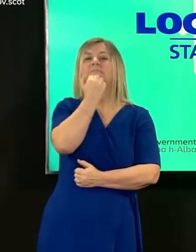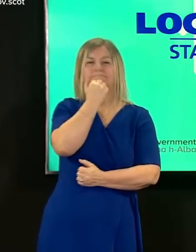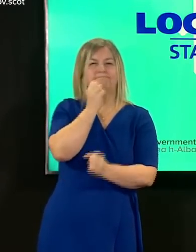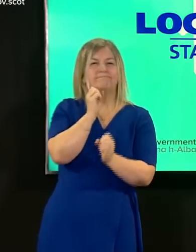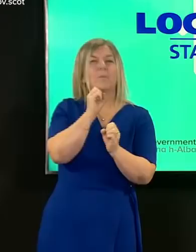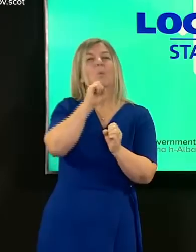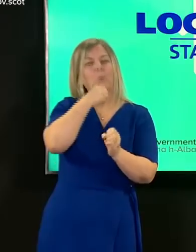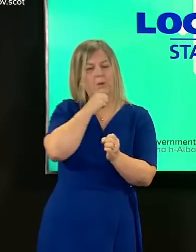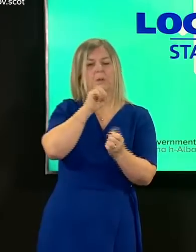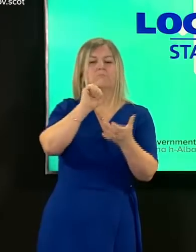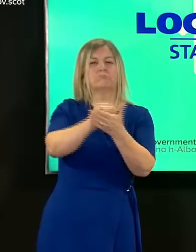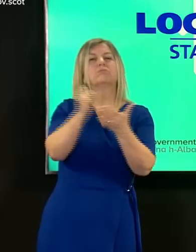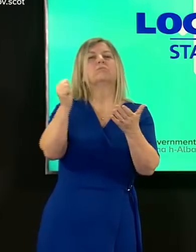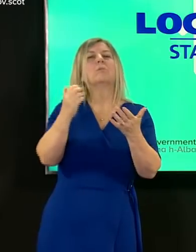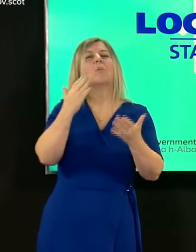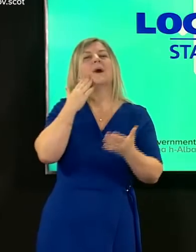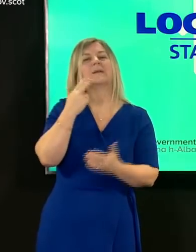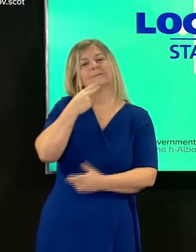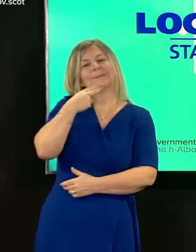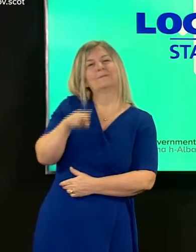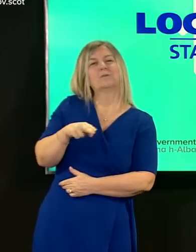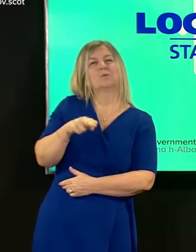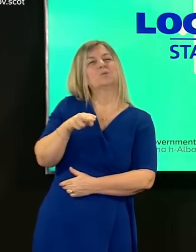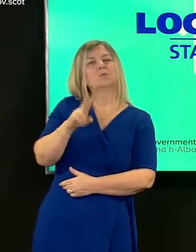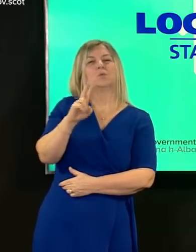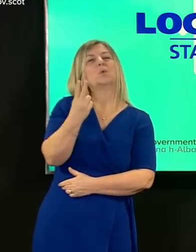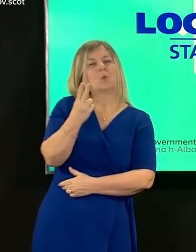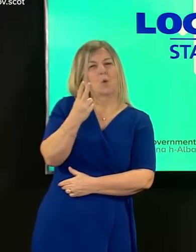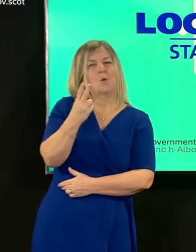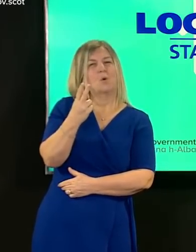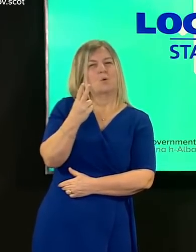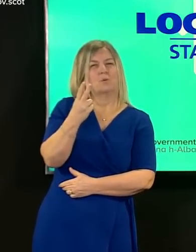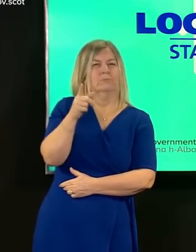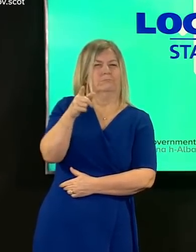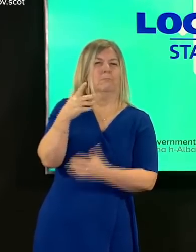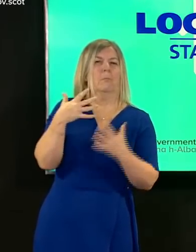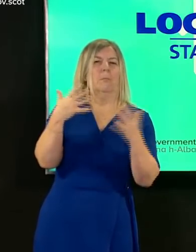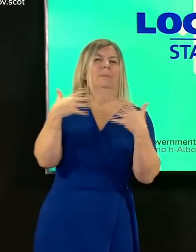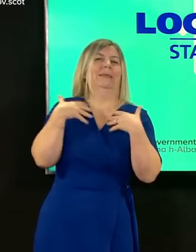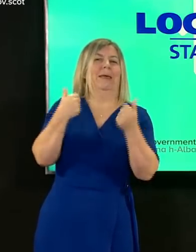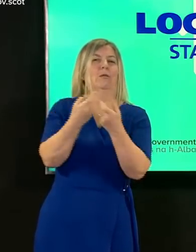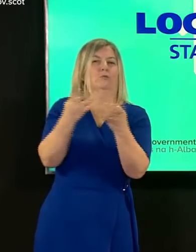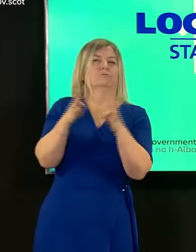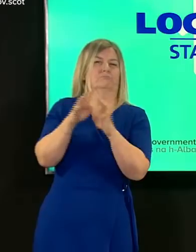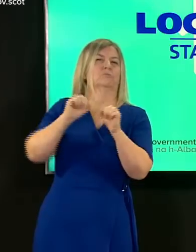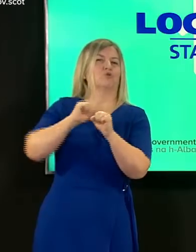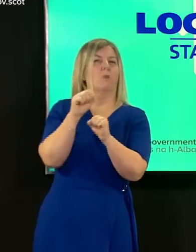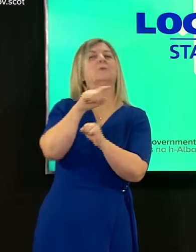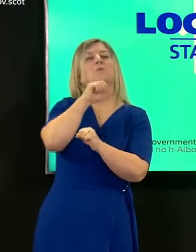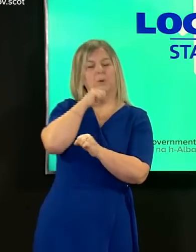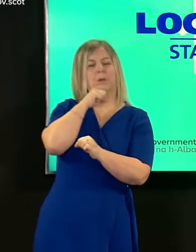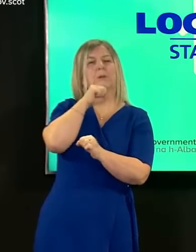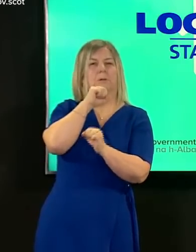at 2 pm today on their Covid dashboard i can give you the figures from yesterday